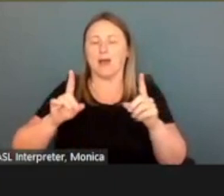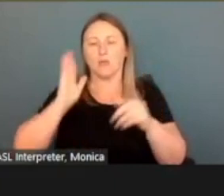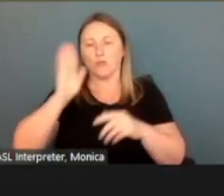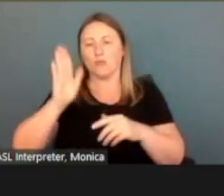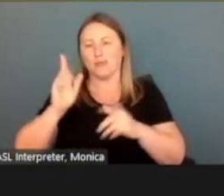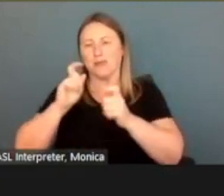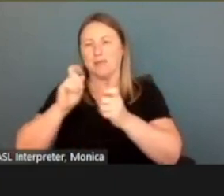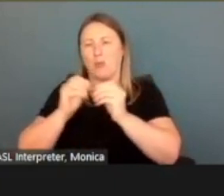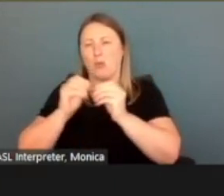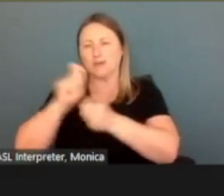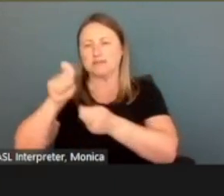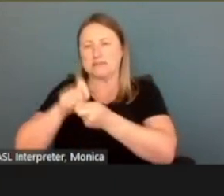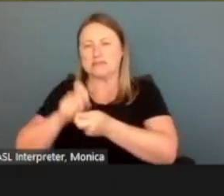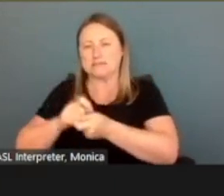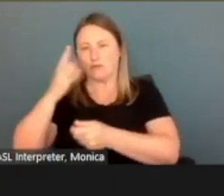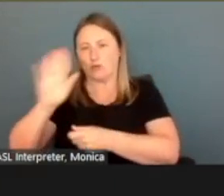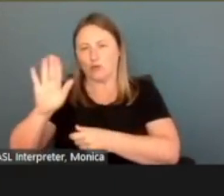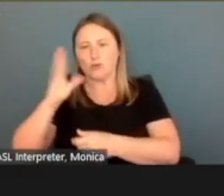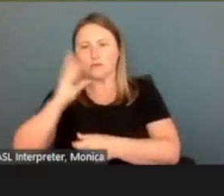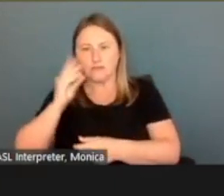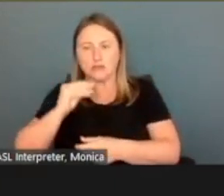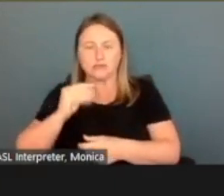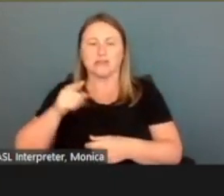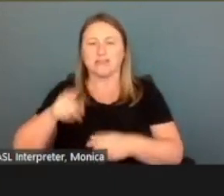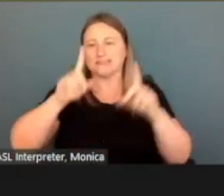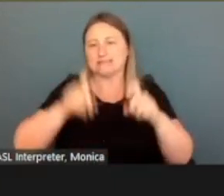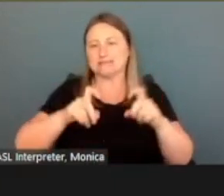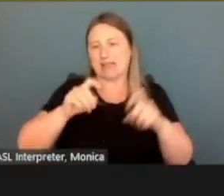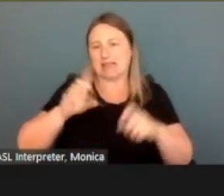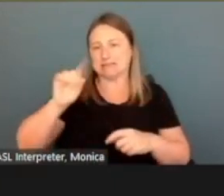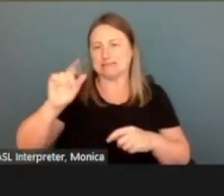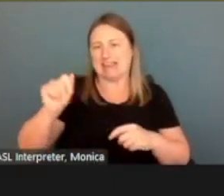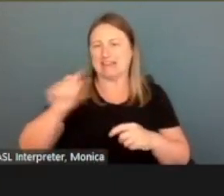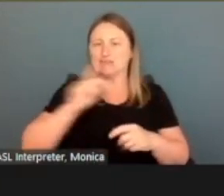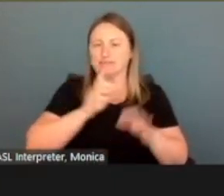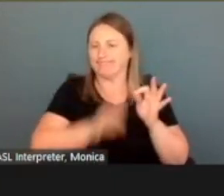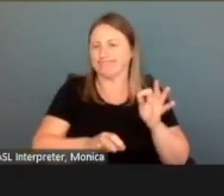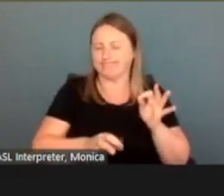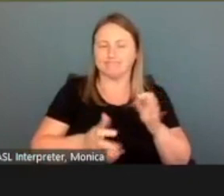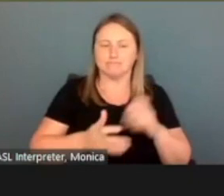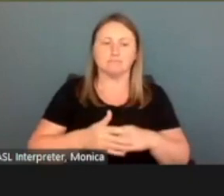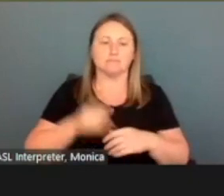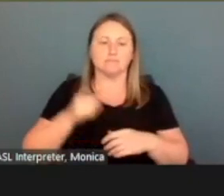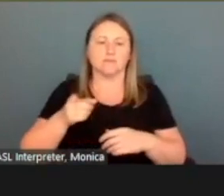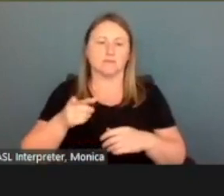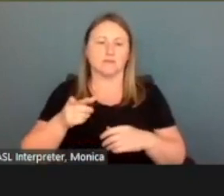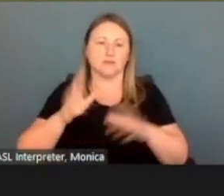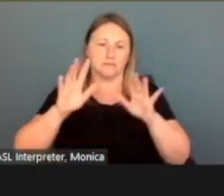Again, this is kind of just test data. They would enter that, yeah, it was the Ford that I bought.